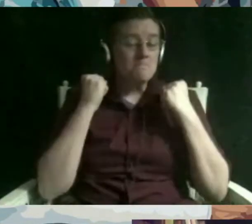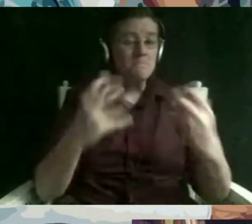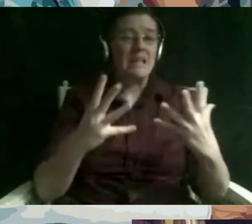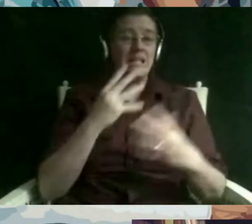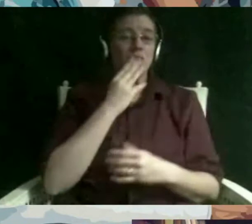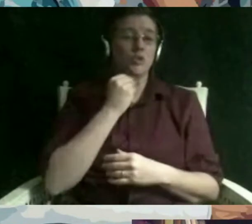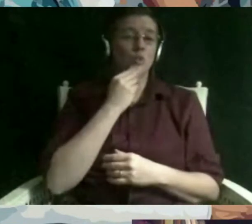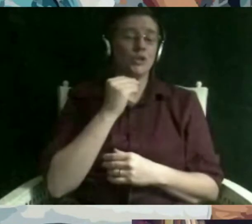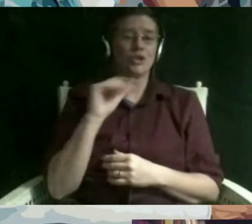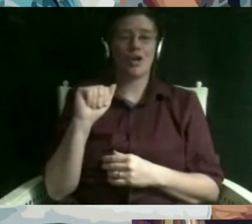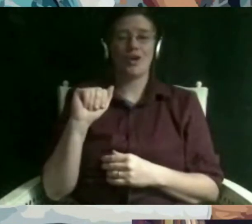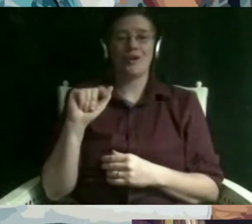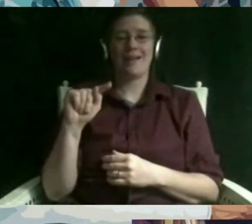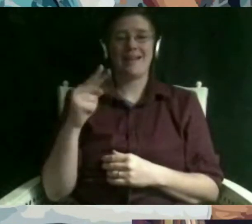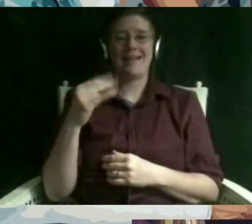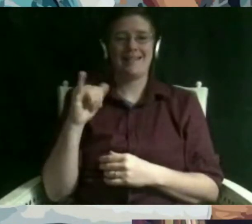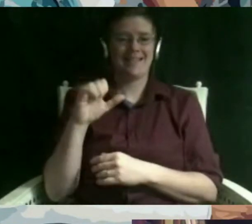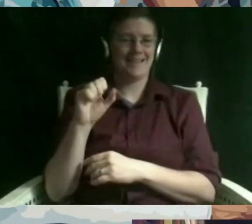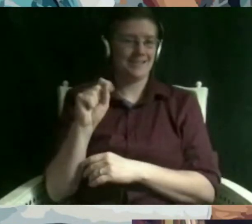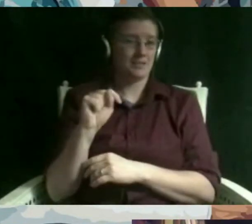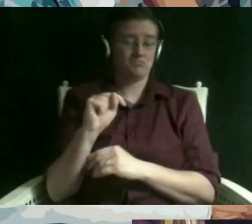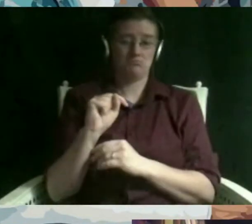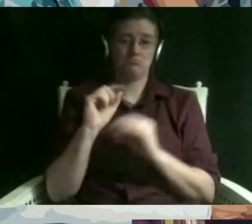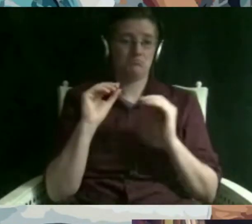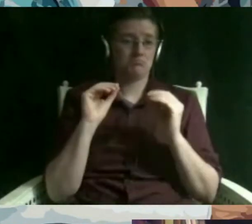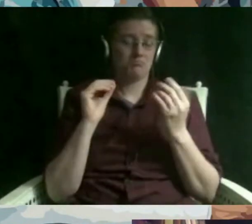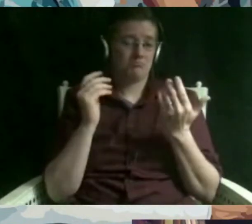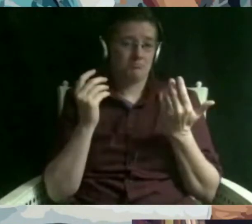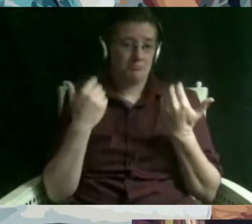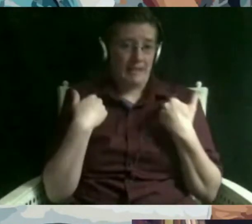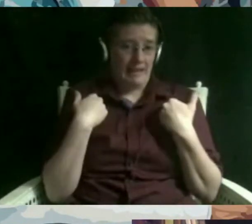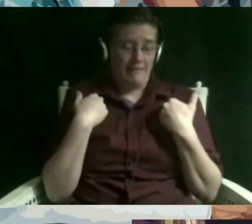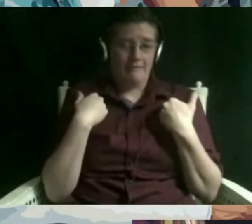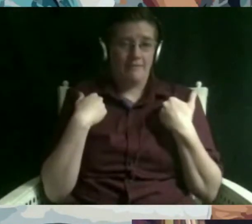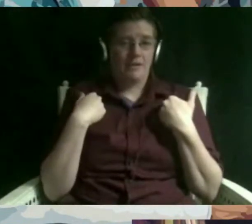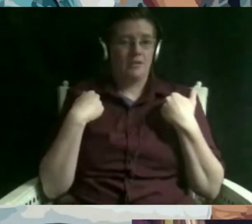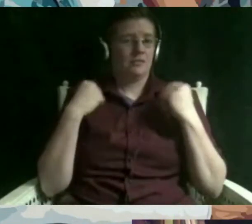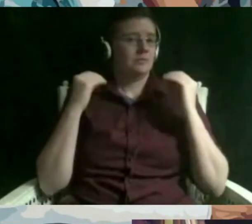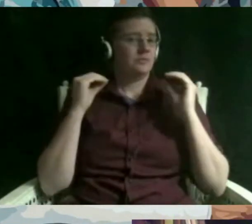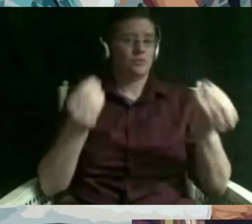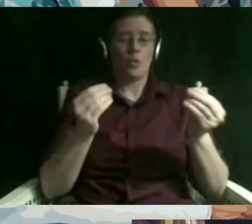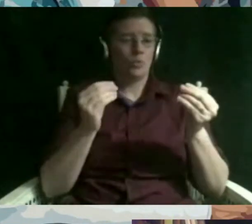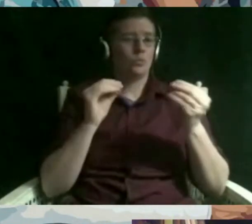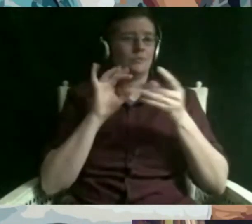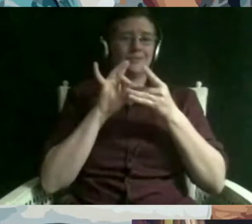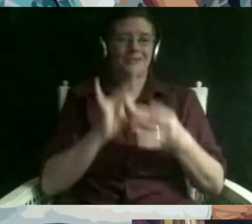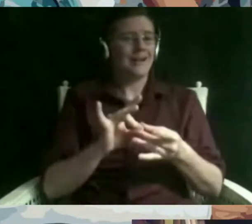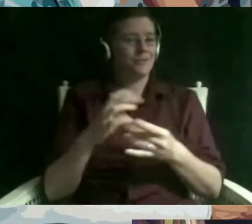um and they don't they have very little to no ties to the religious aspects of judaism but